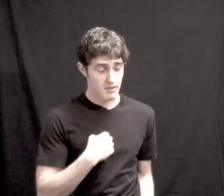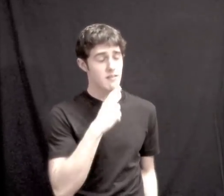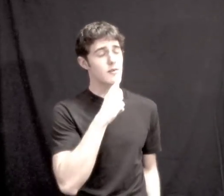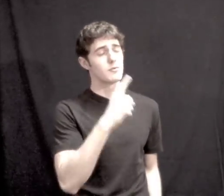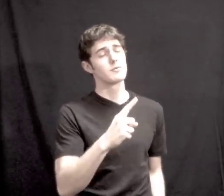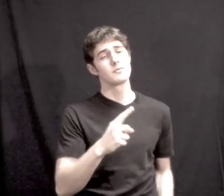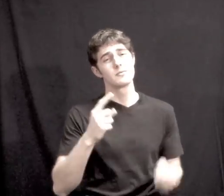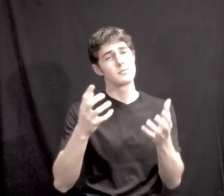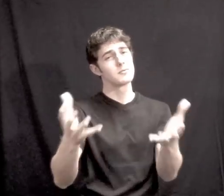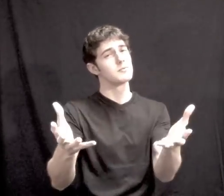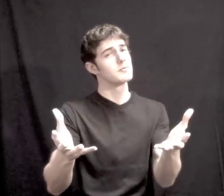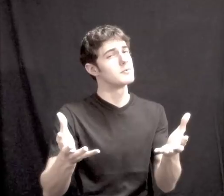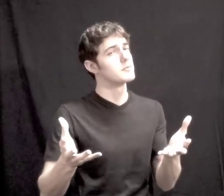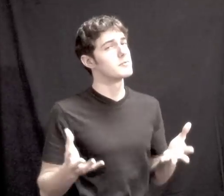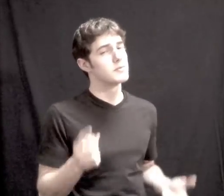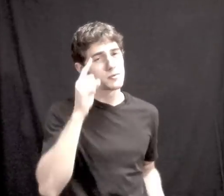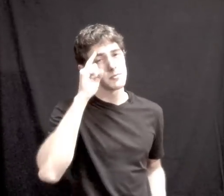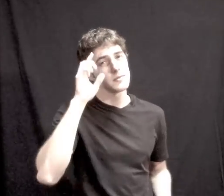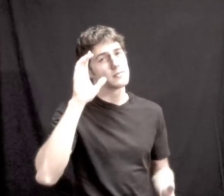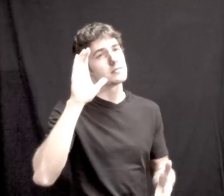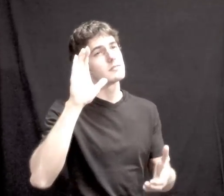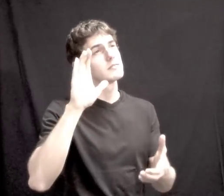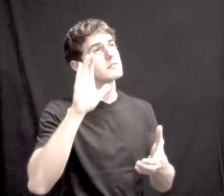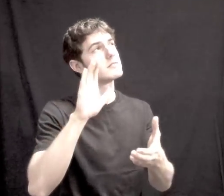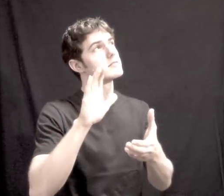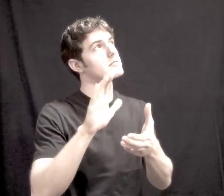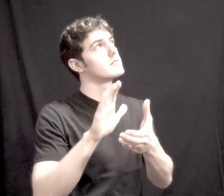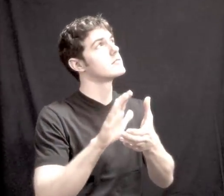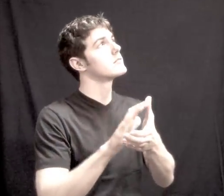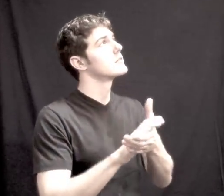I'd like to make myself believe I REALLY WANT BELIEVE